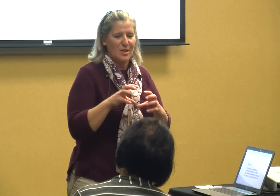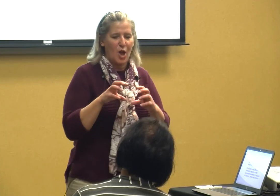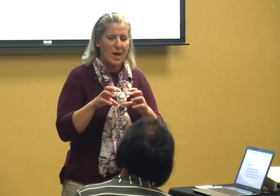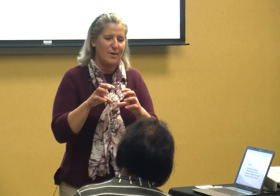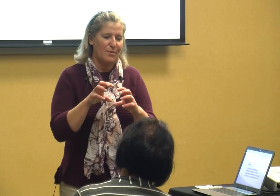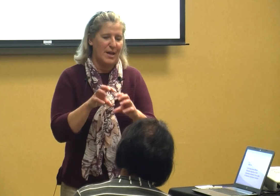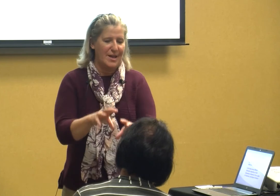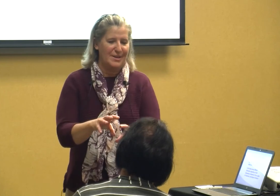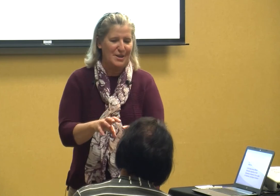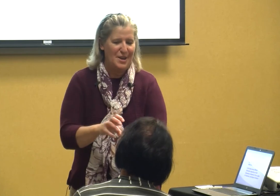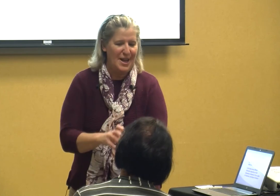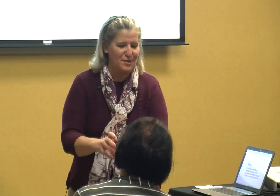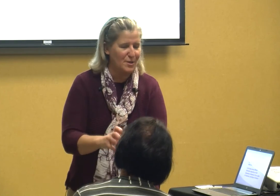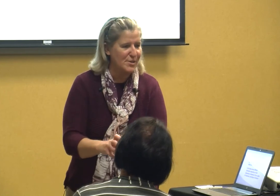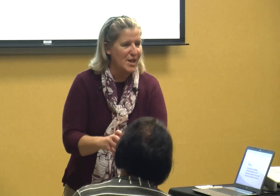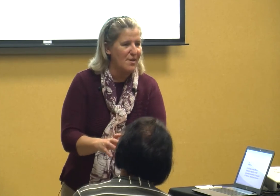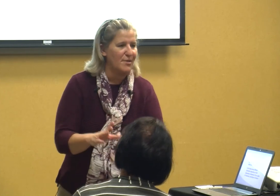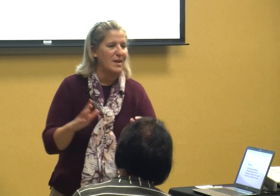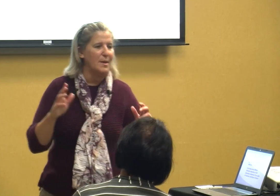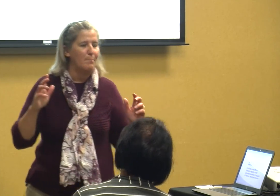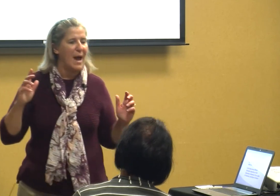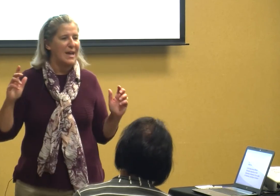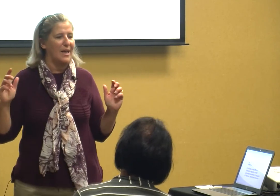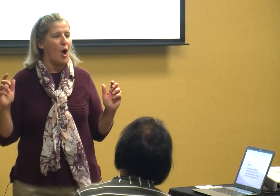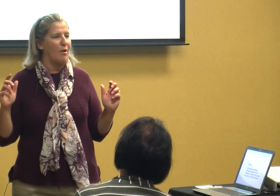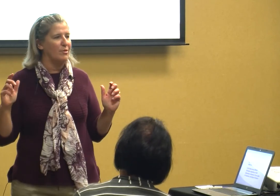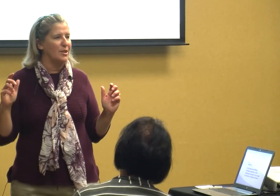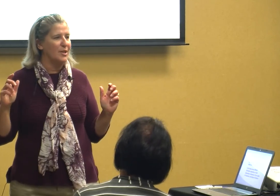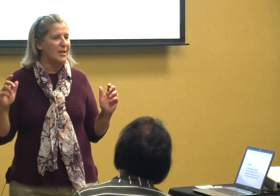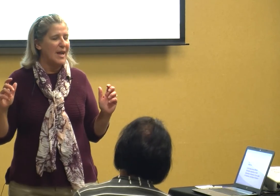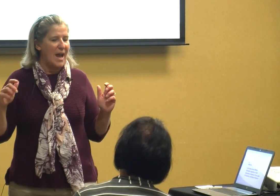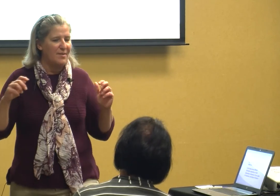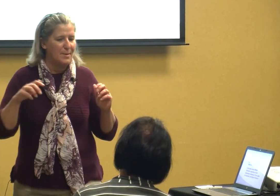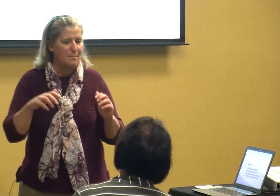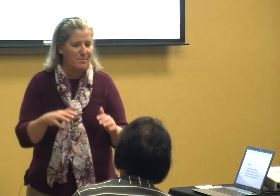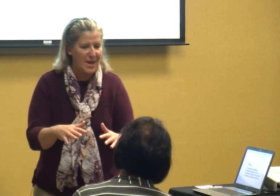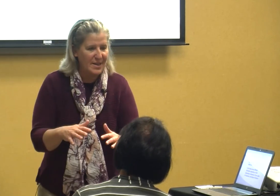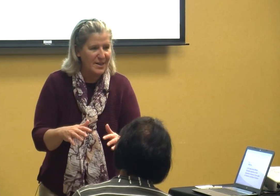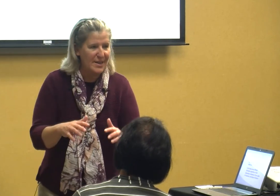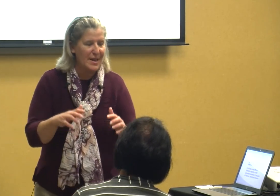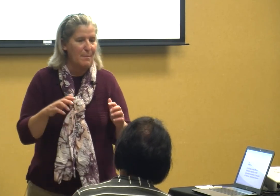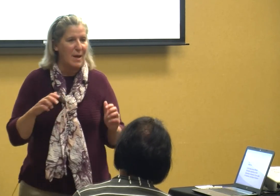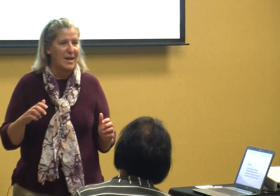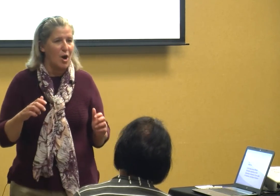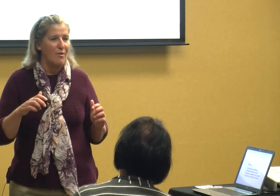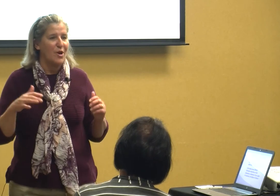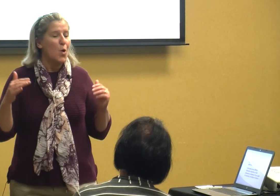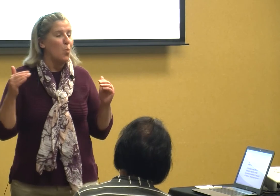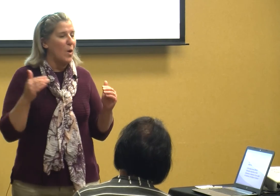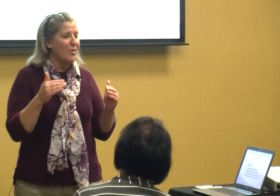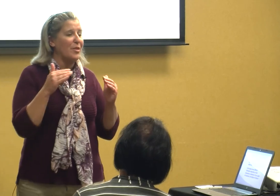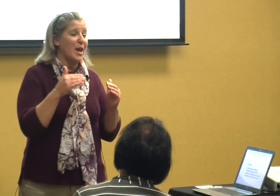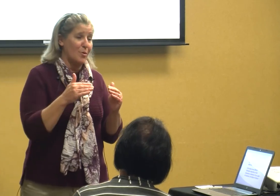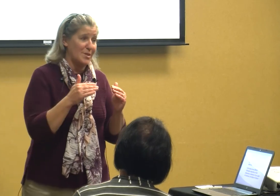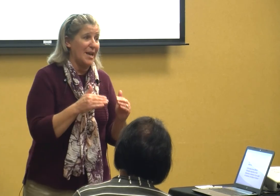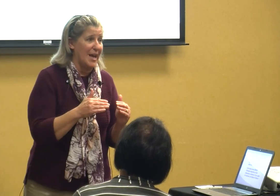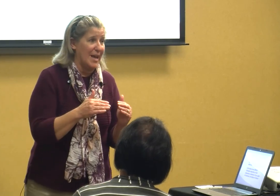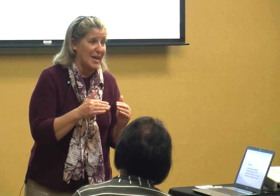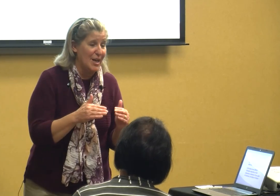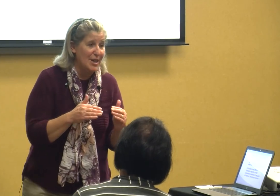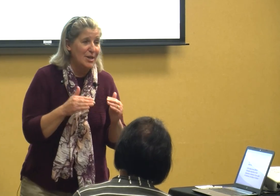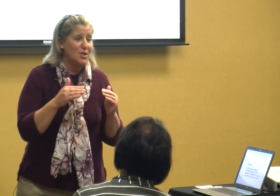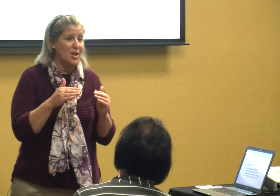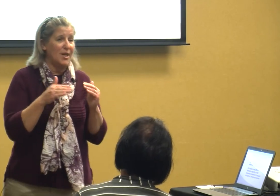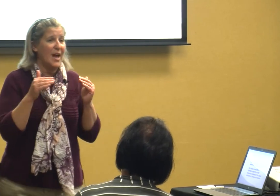a lot of hit and do stuff and then backing off and then hit and back off with the OT she and I